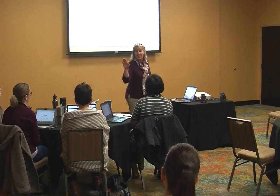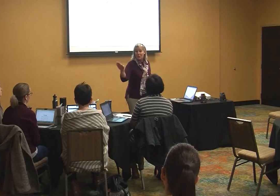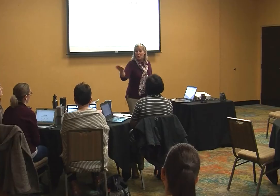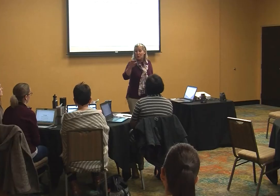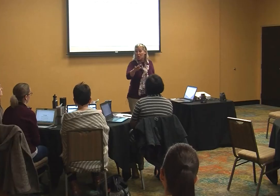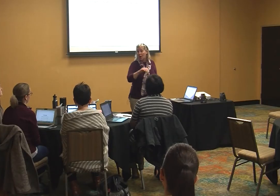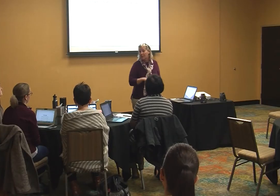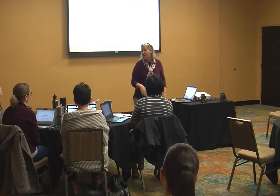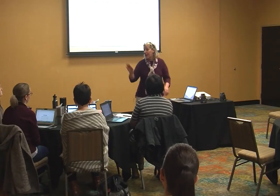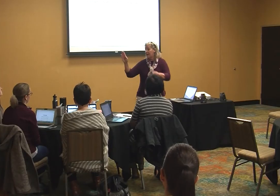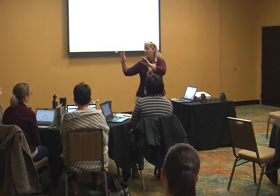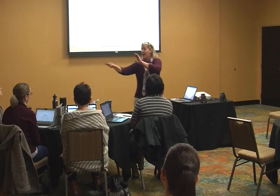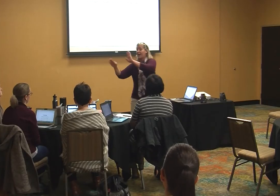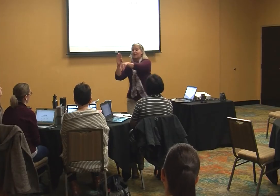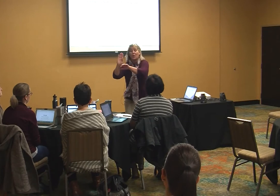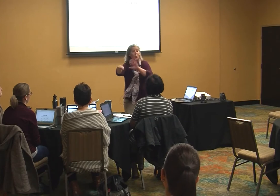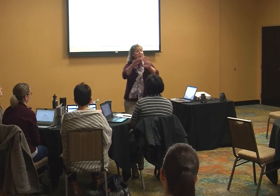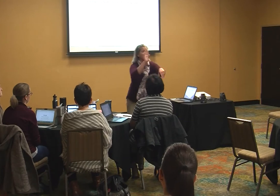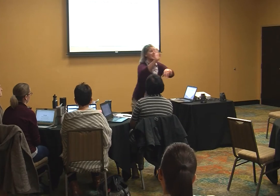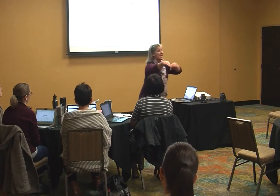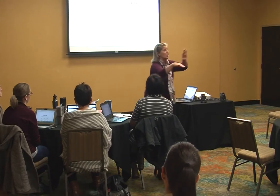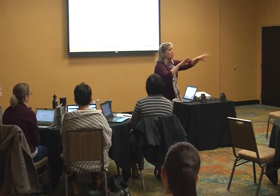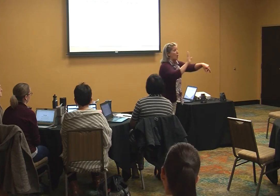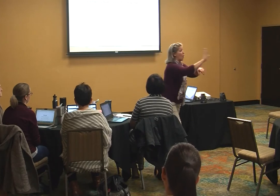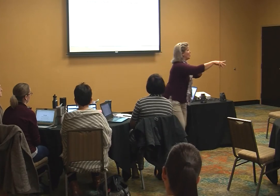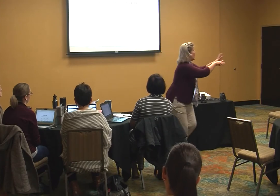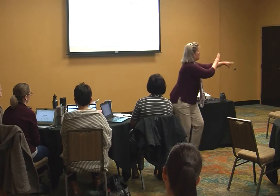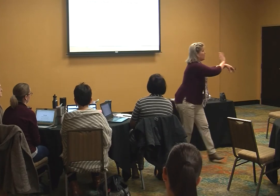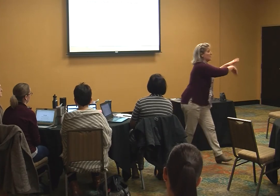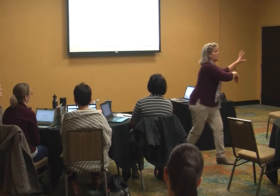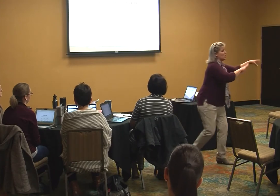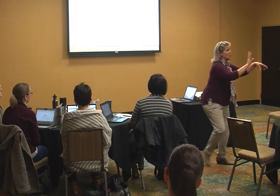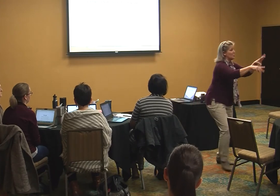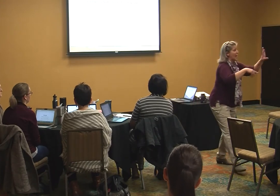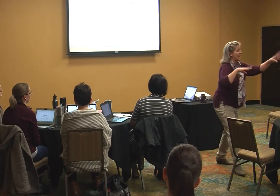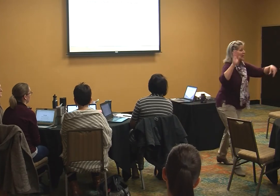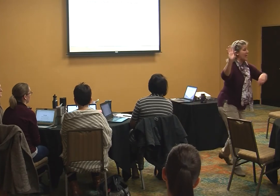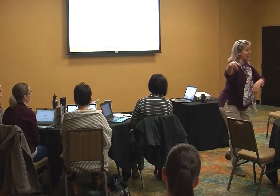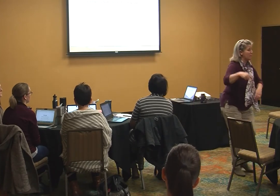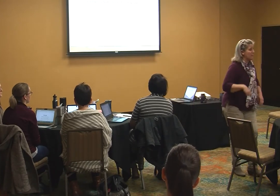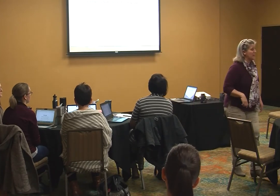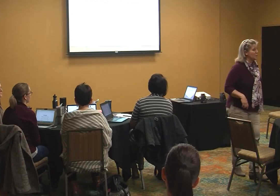your job and if I have to go around and tell you all you have permission to do that and permission